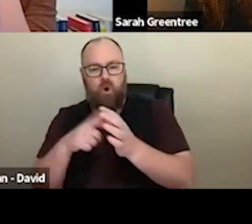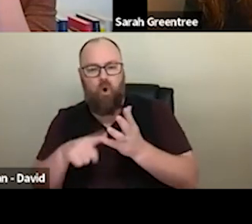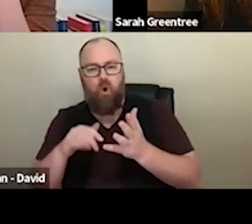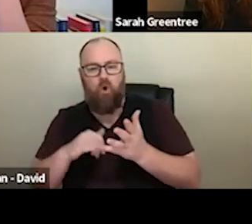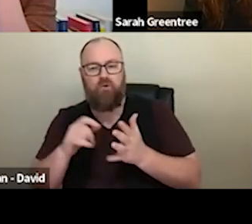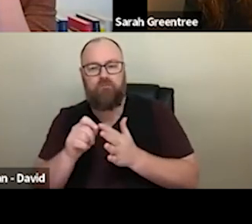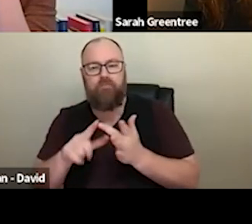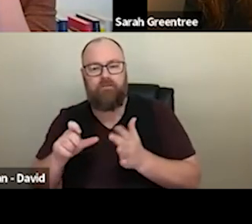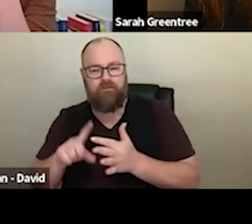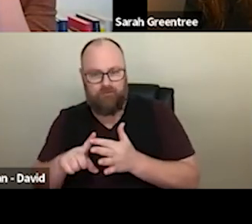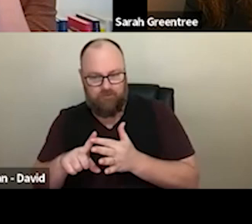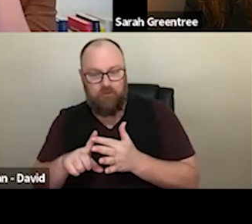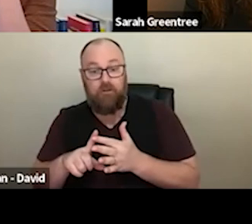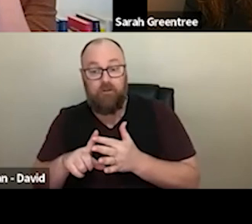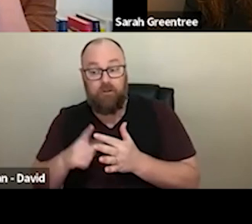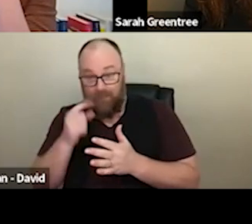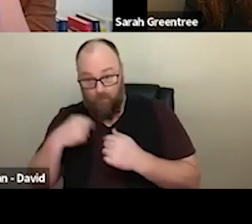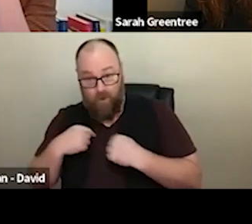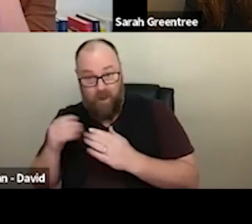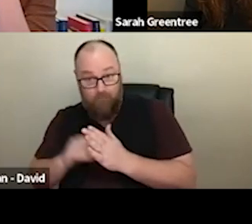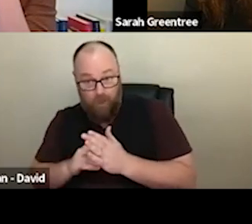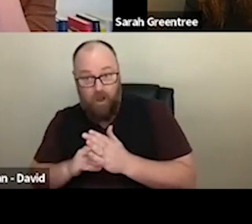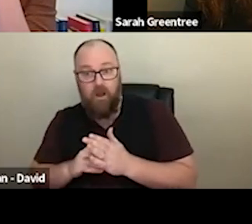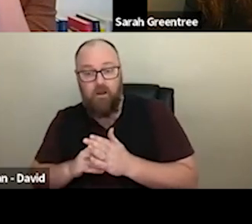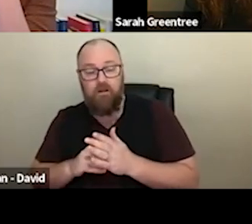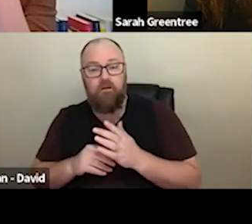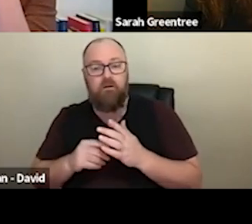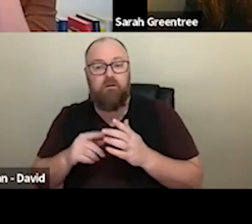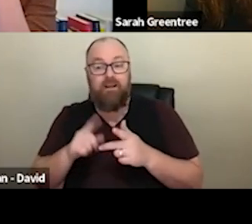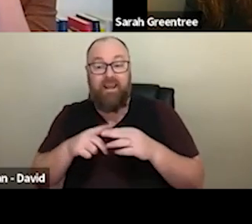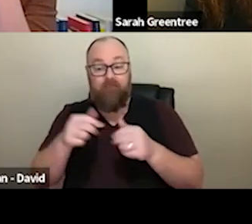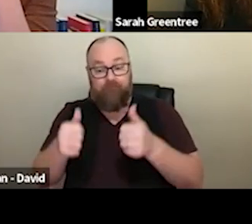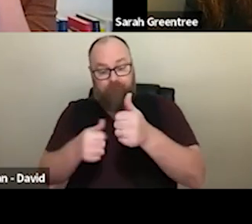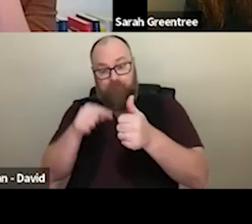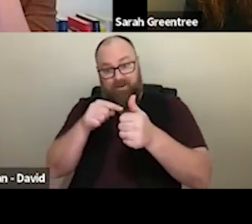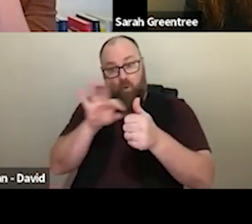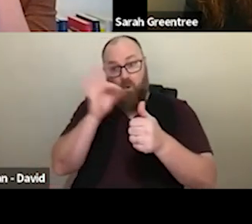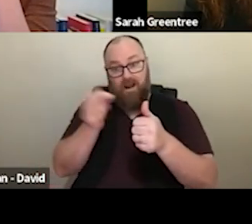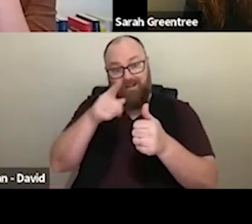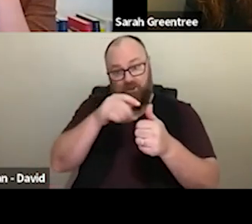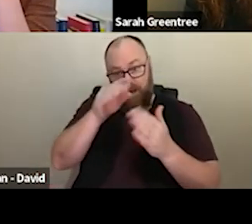they will also apply on their own behalf? Or can it be part of their application auspice organisation apply on our behalf if they are also applying on their own behalf? Or